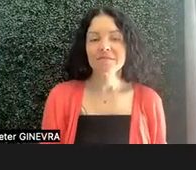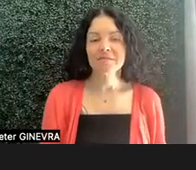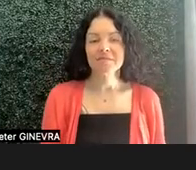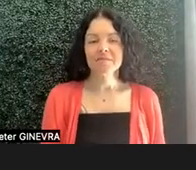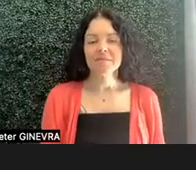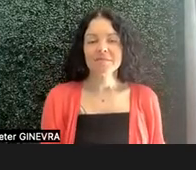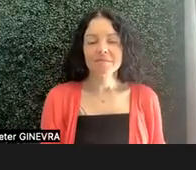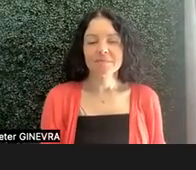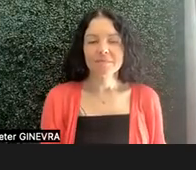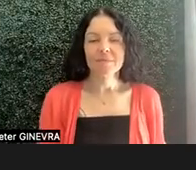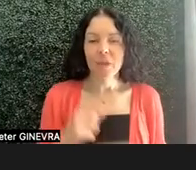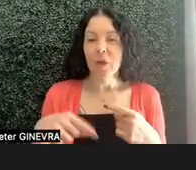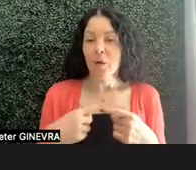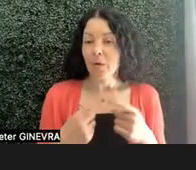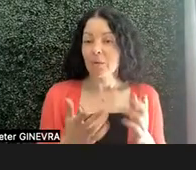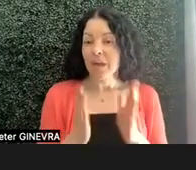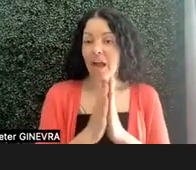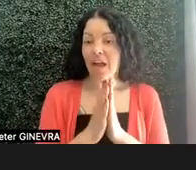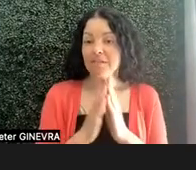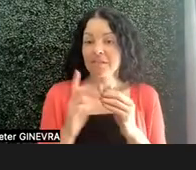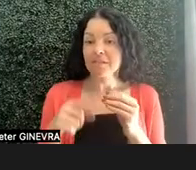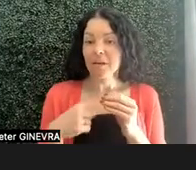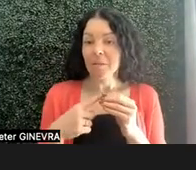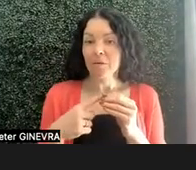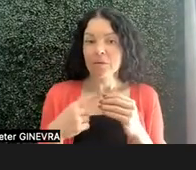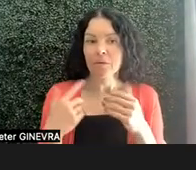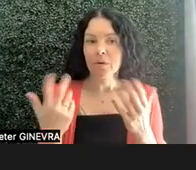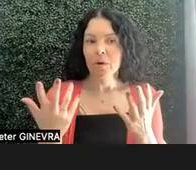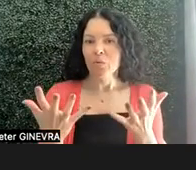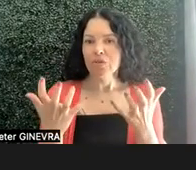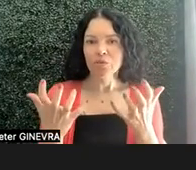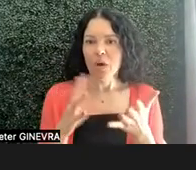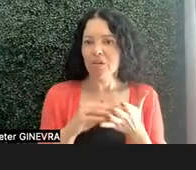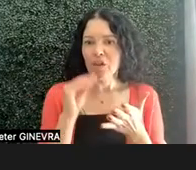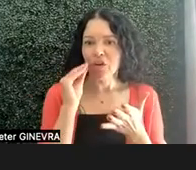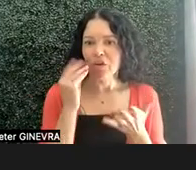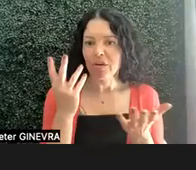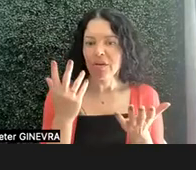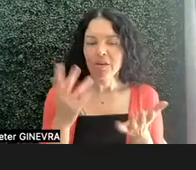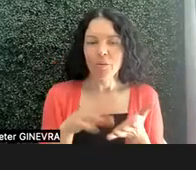When we did ask about, what do you want to learn? So we learned earlier on Wednesday,